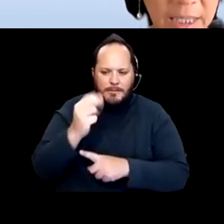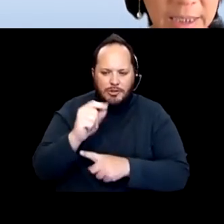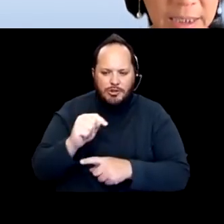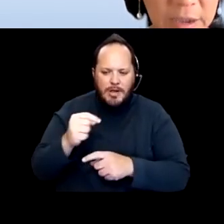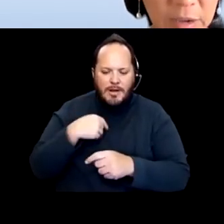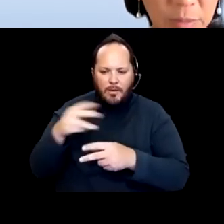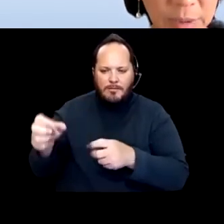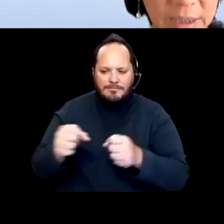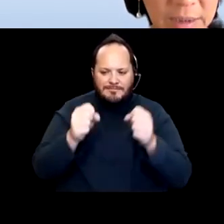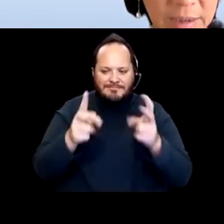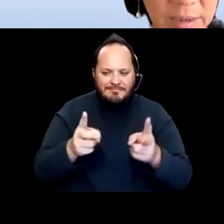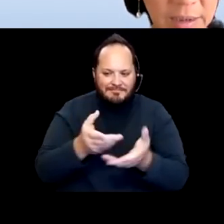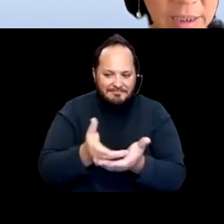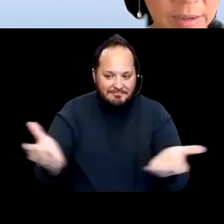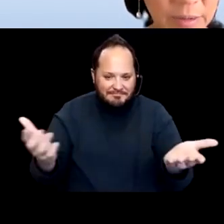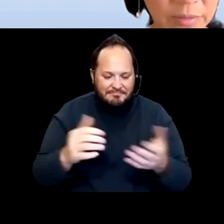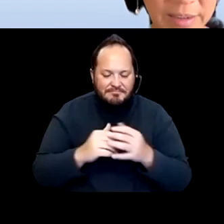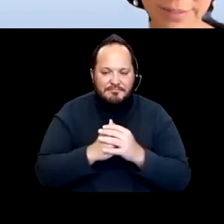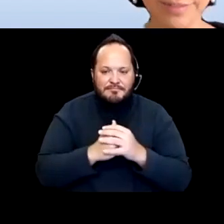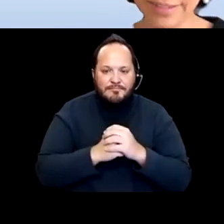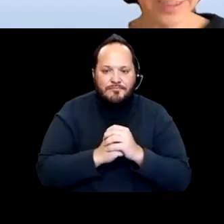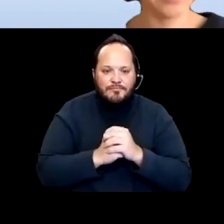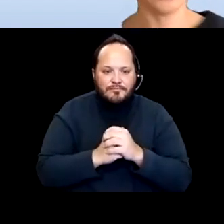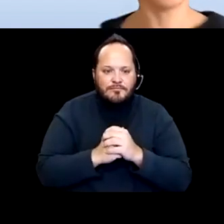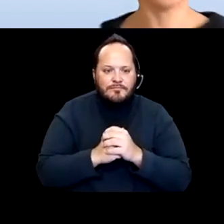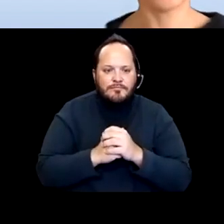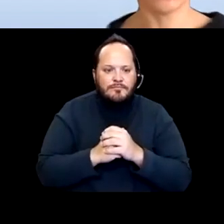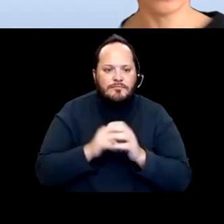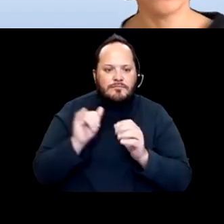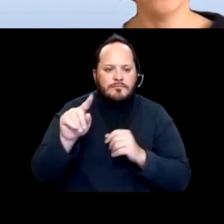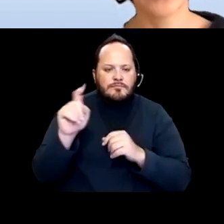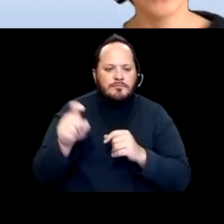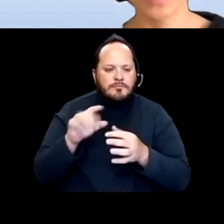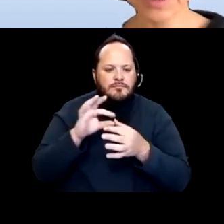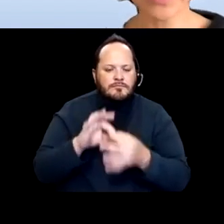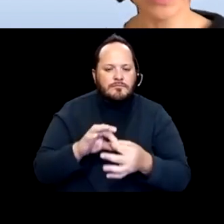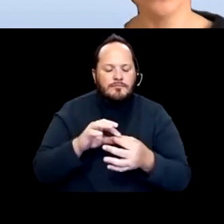And that had to do with sort of a growing issue too. And the specific question was,